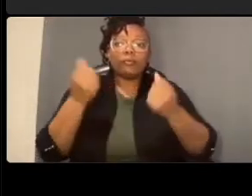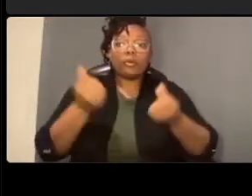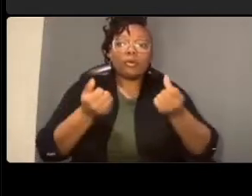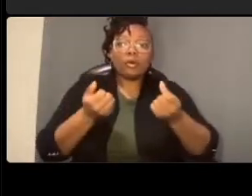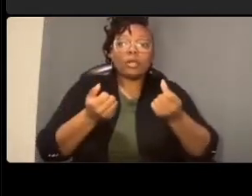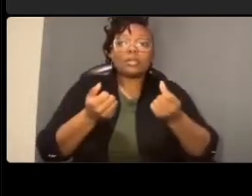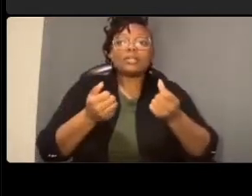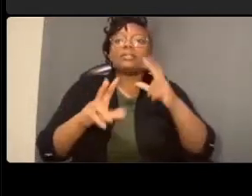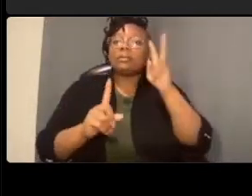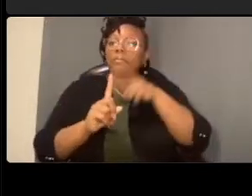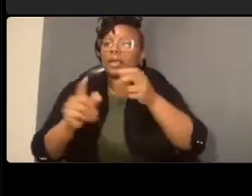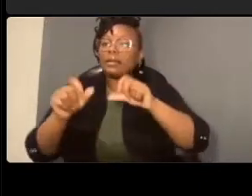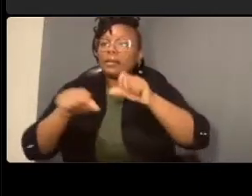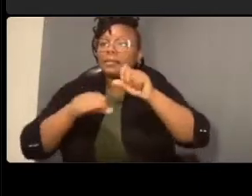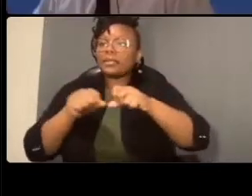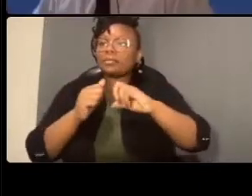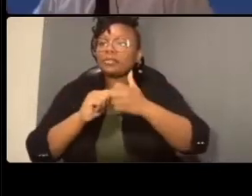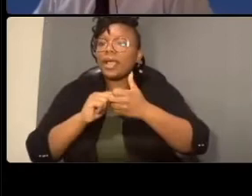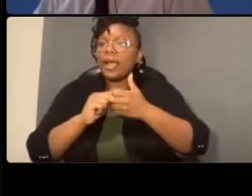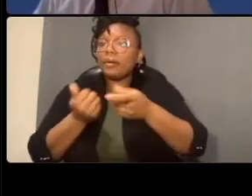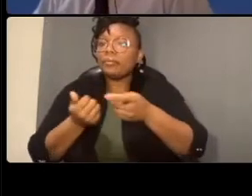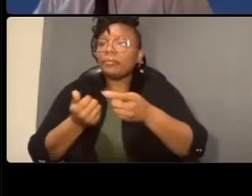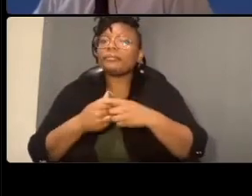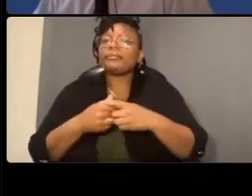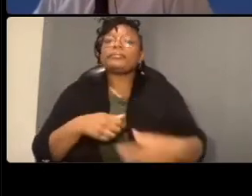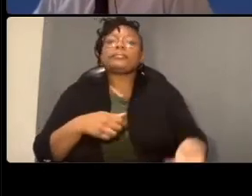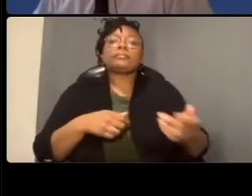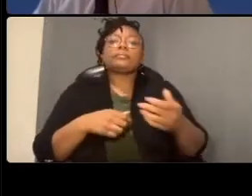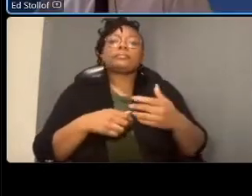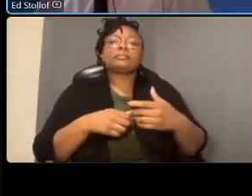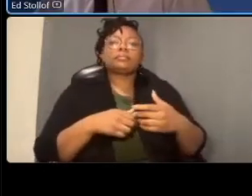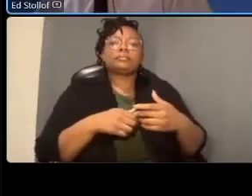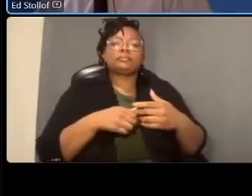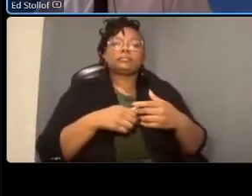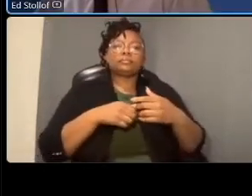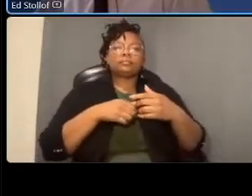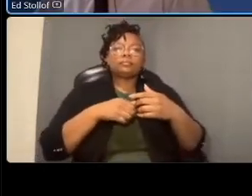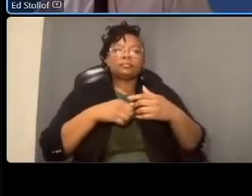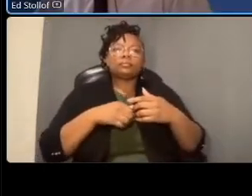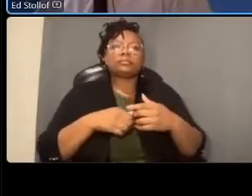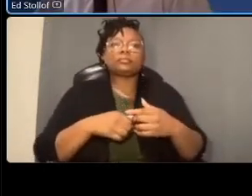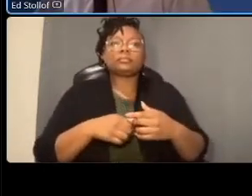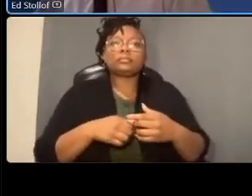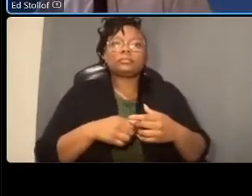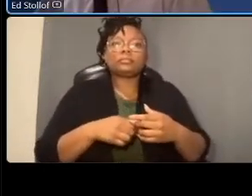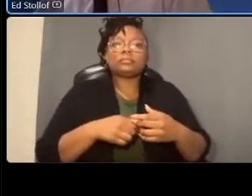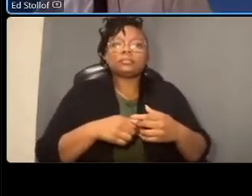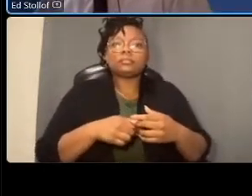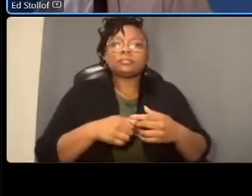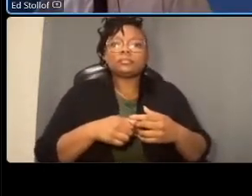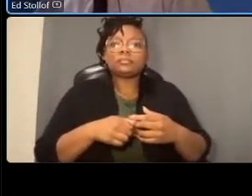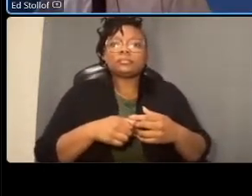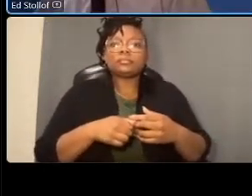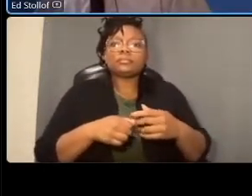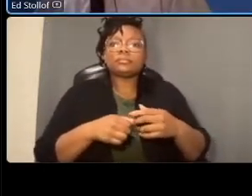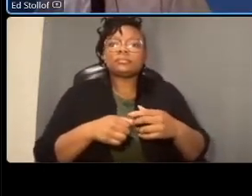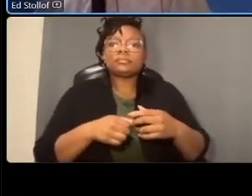thank you for your question that's actually not part of this study itself